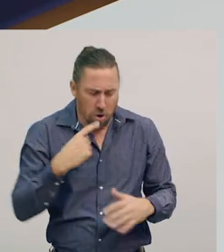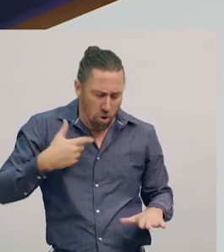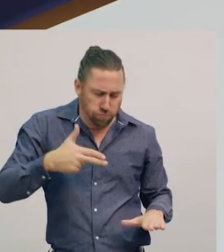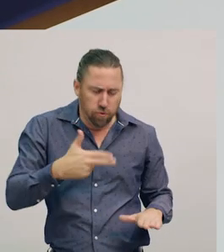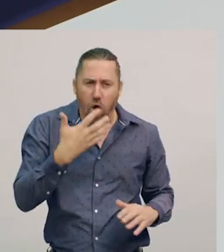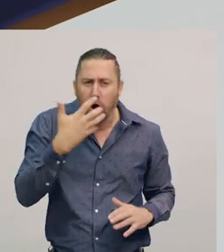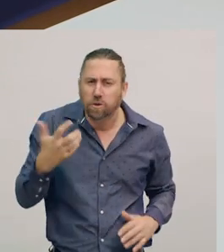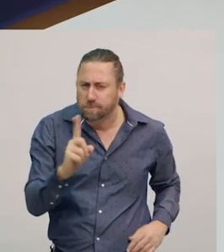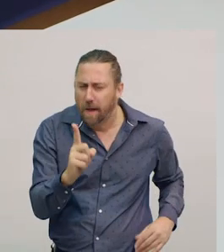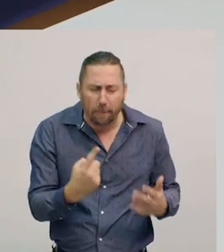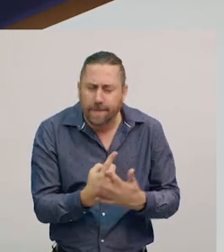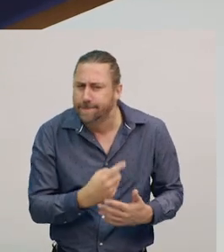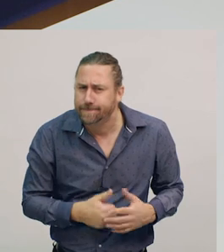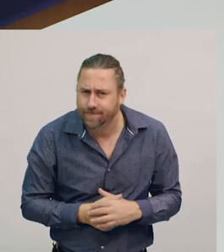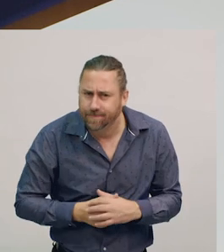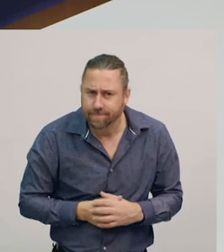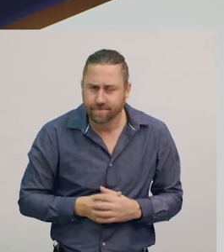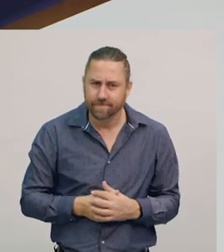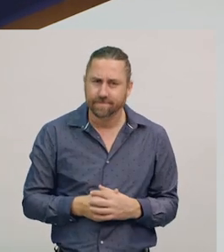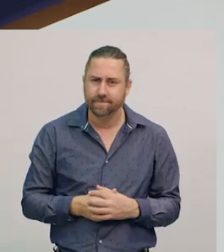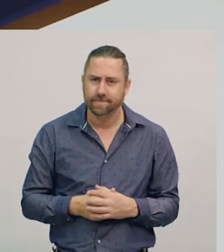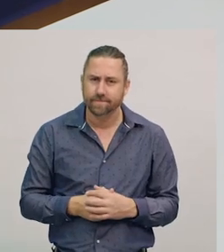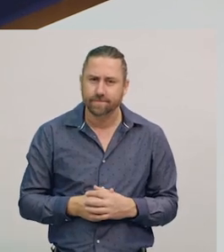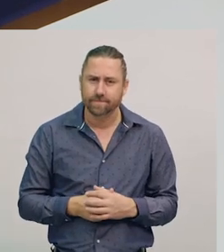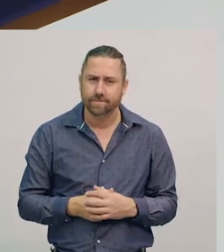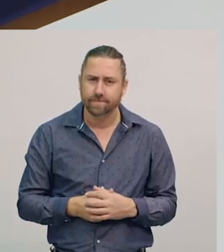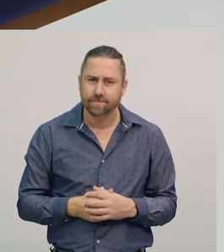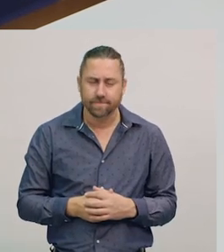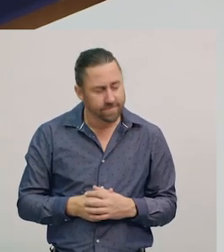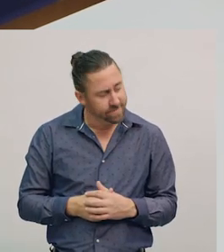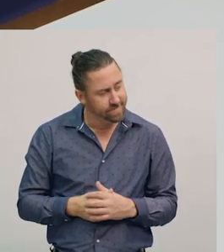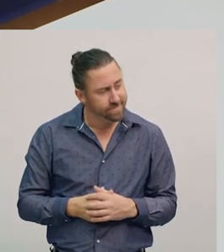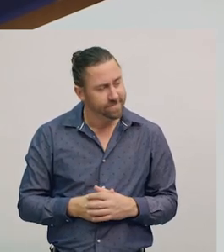[heat gun whirrs]